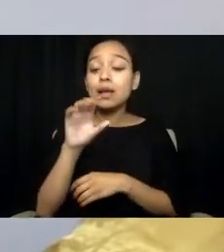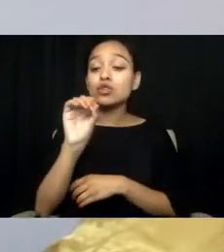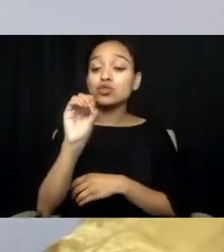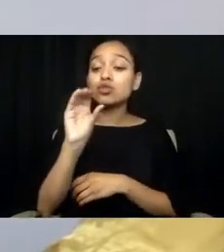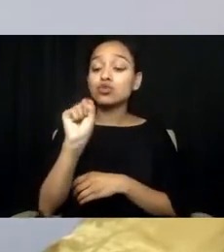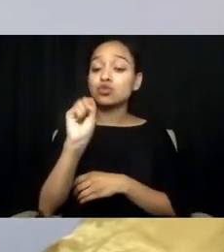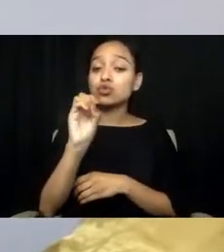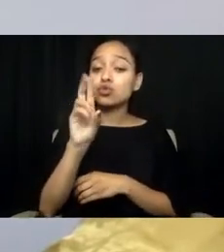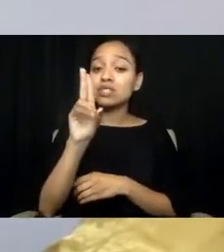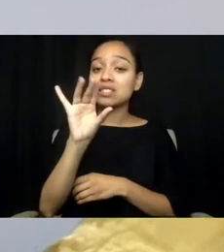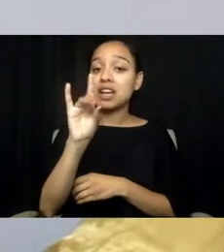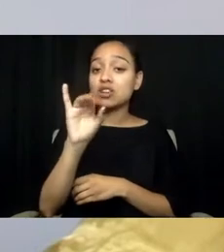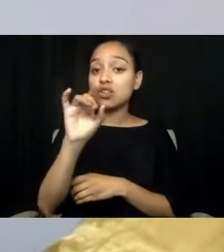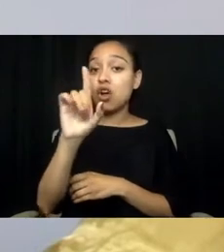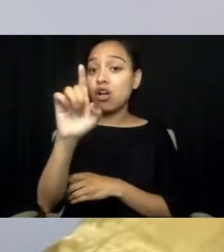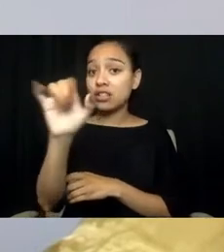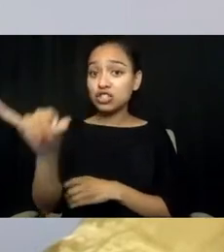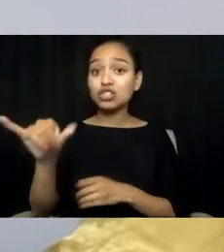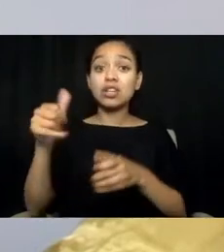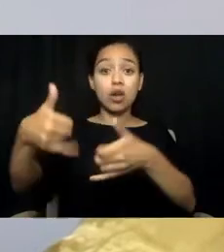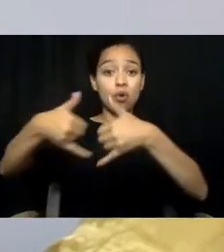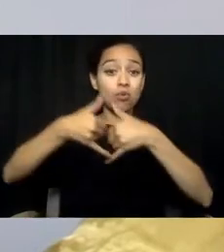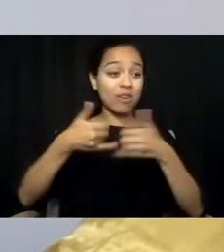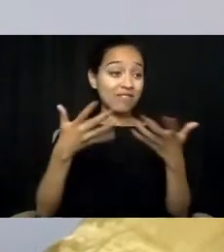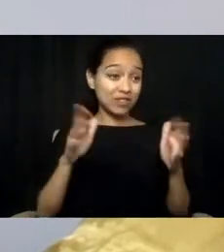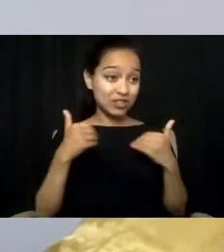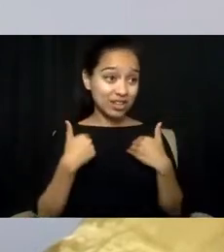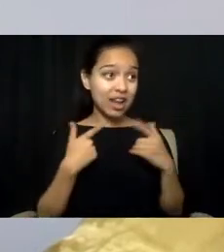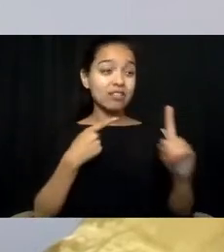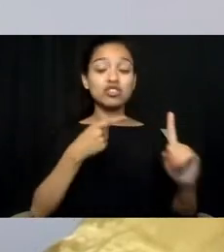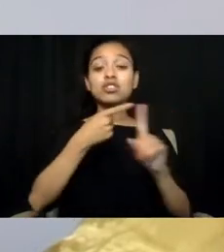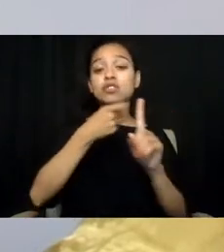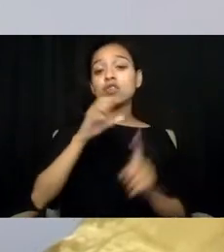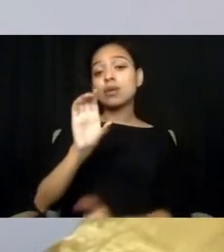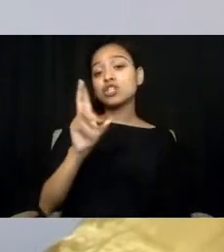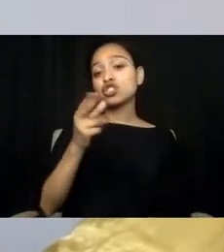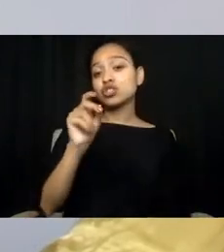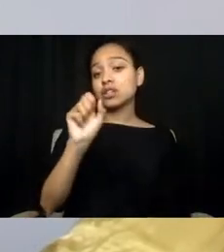She is also the 2016 Chickasaw Nation Dynamic Woman of the Year.